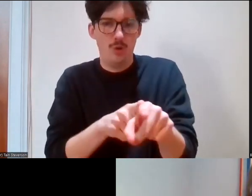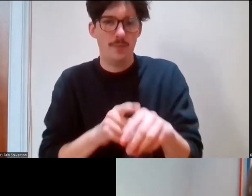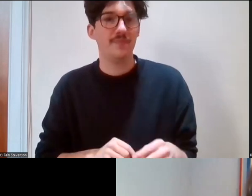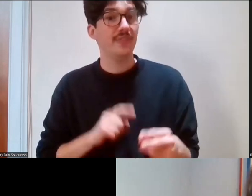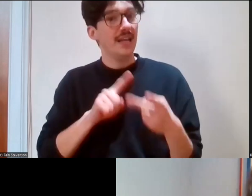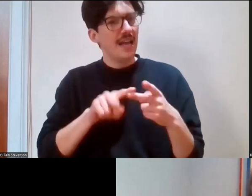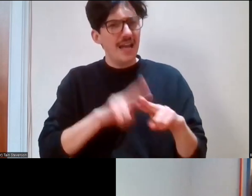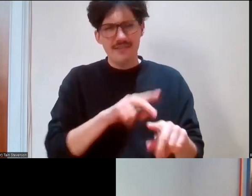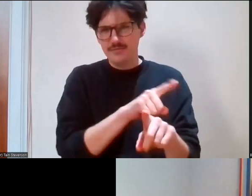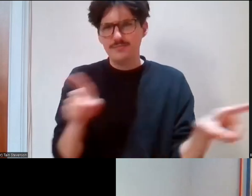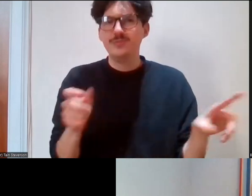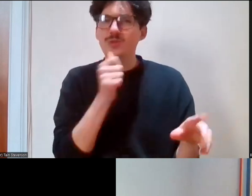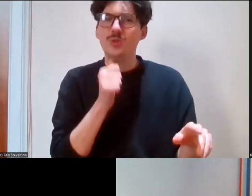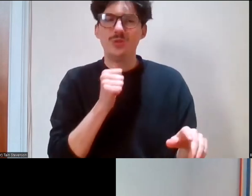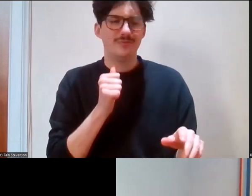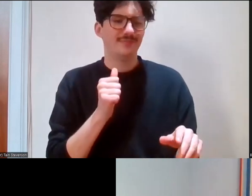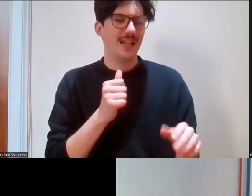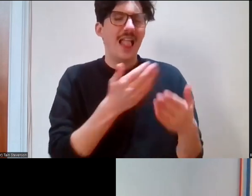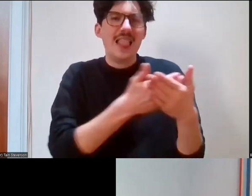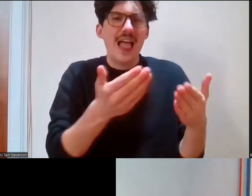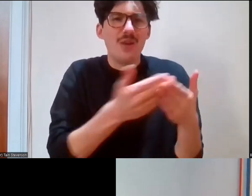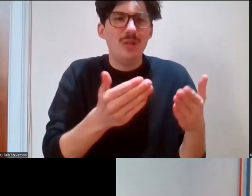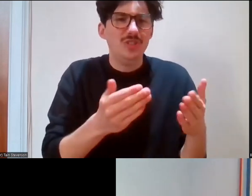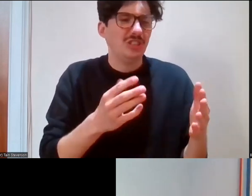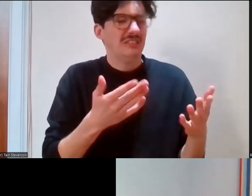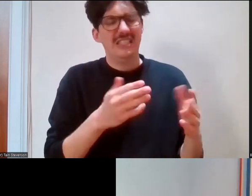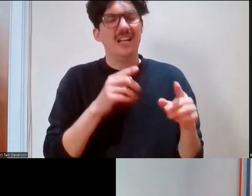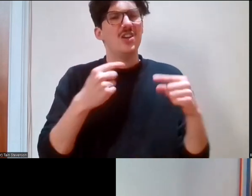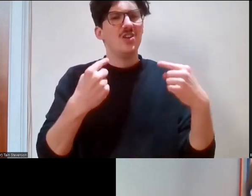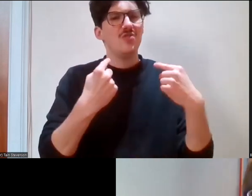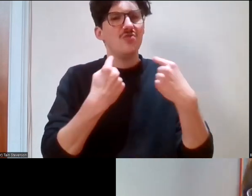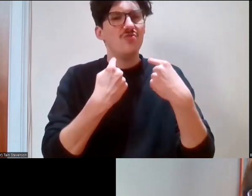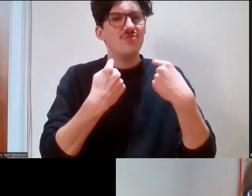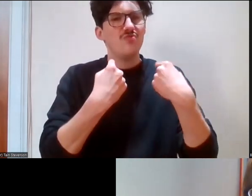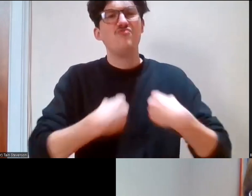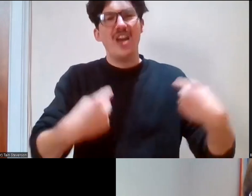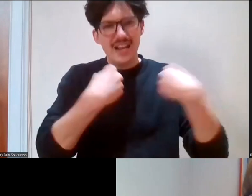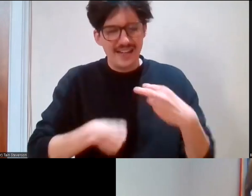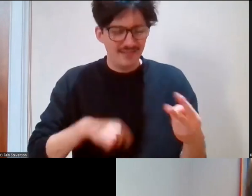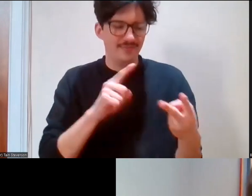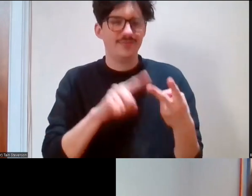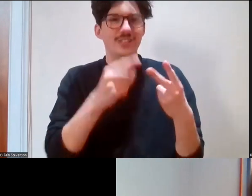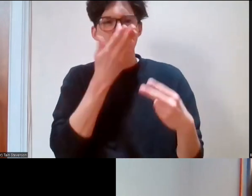language, is discriminating, is being threatening or gestures, what we have got is a commitment to